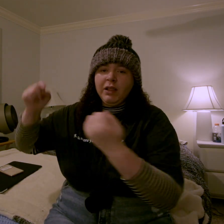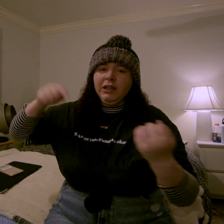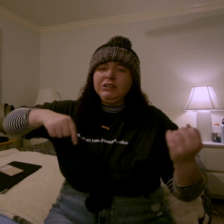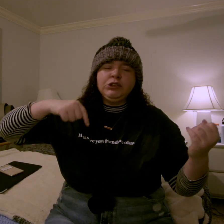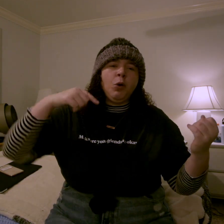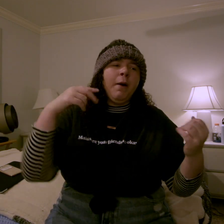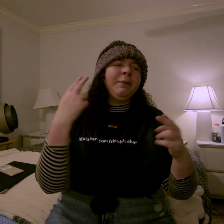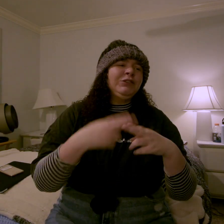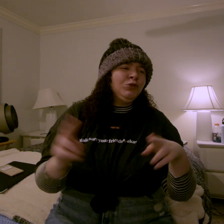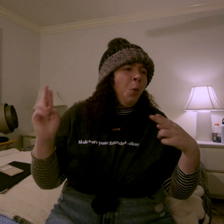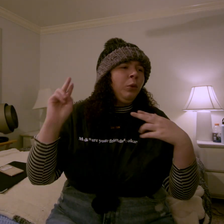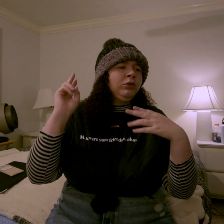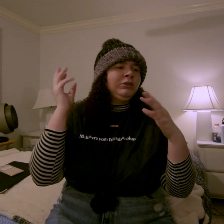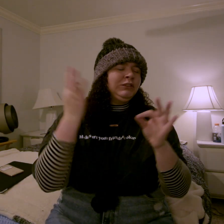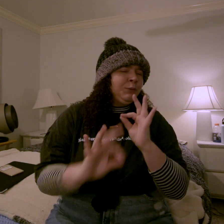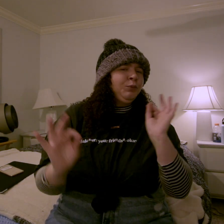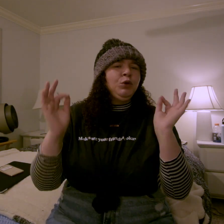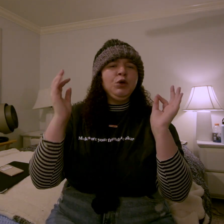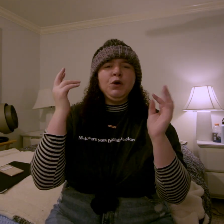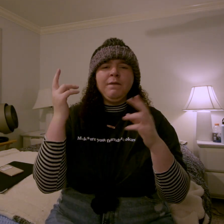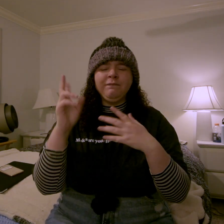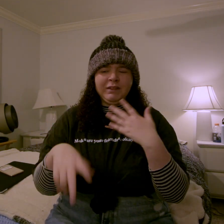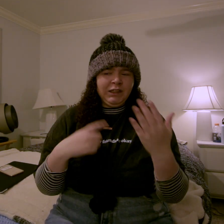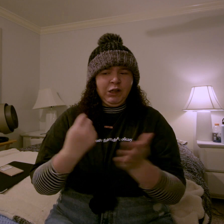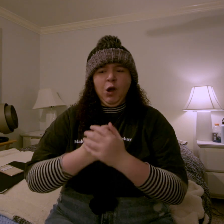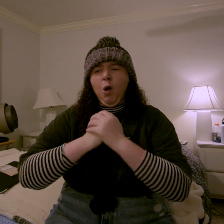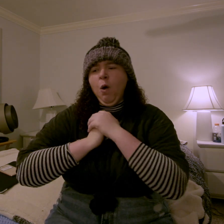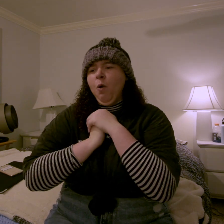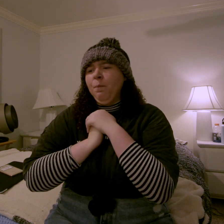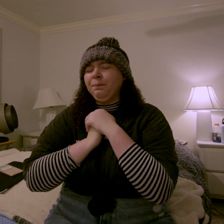this is going to be a short, simple video (lies)